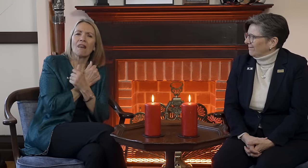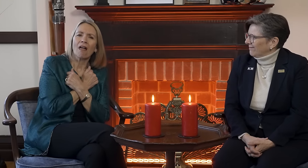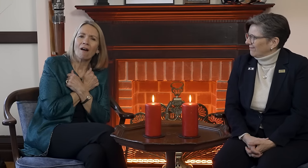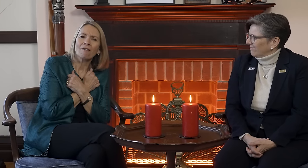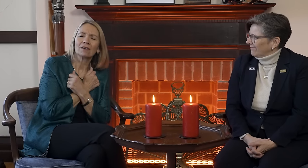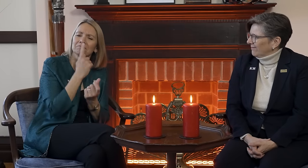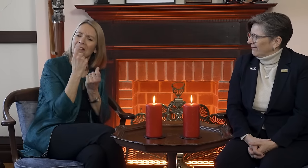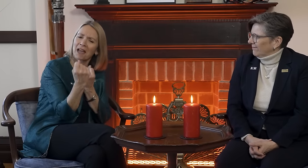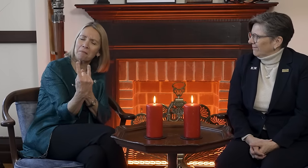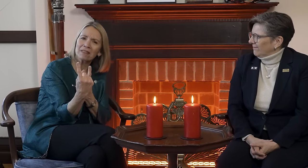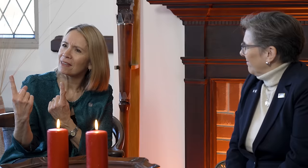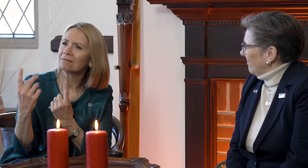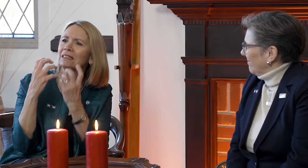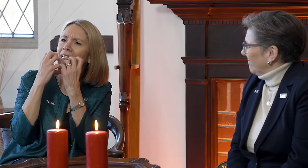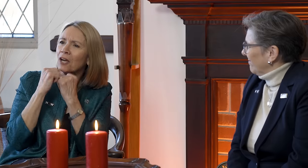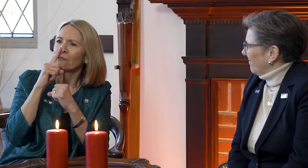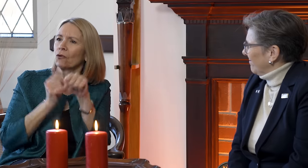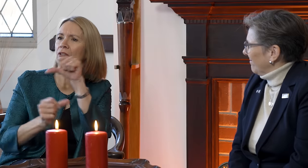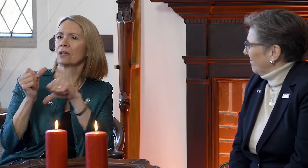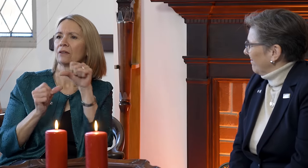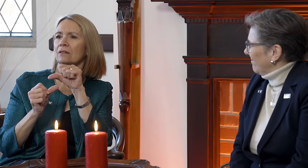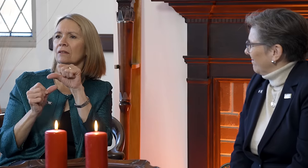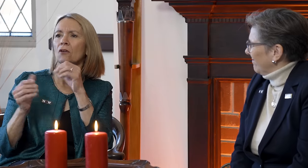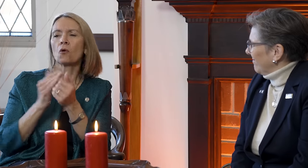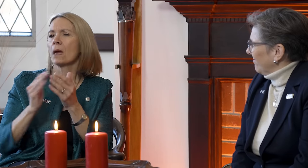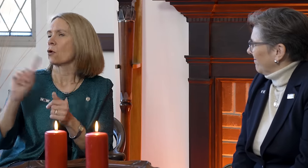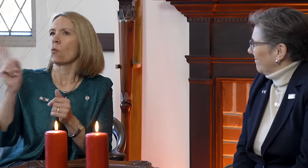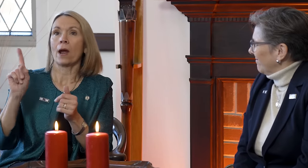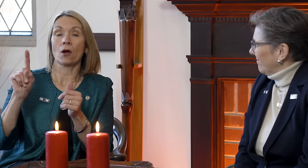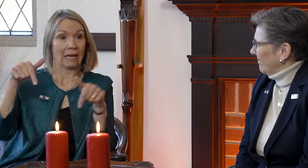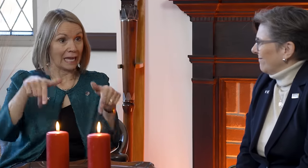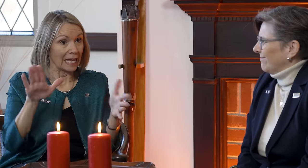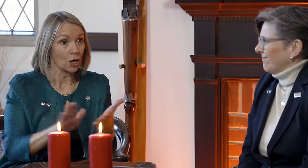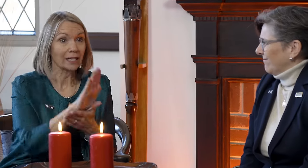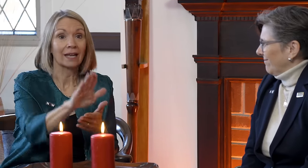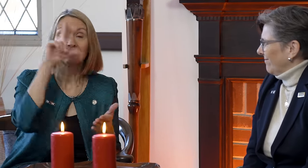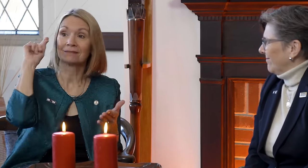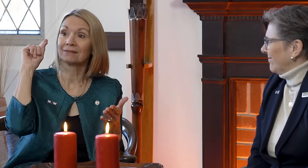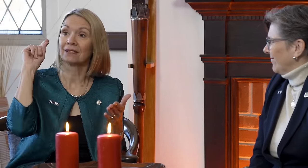empathy, and caring for each other, whether we are here on Gallaudet campus